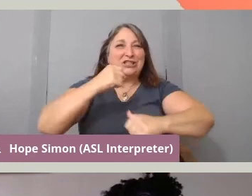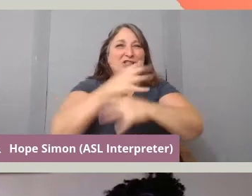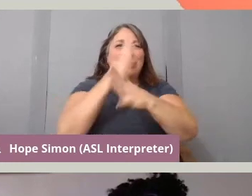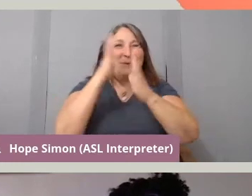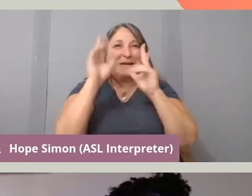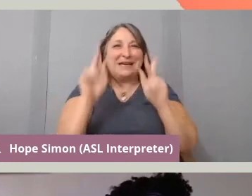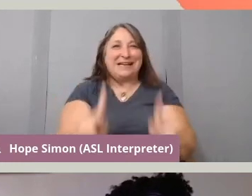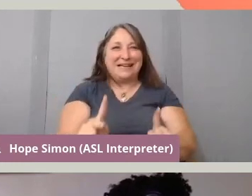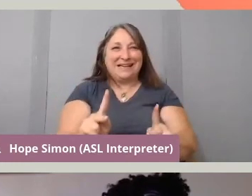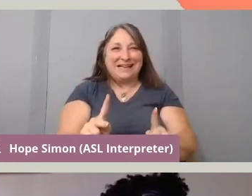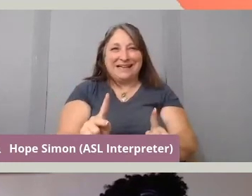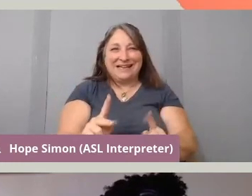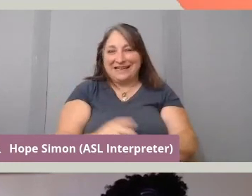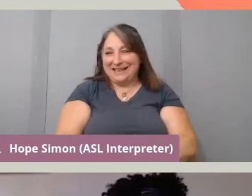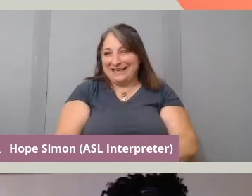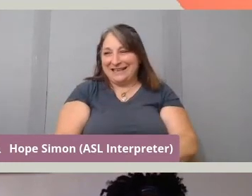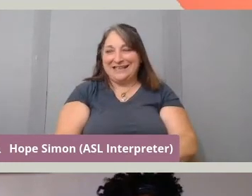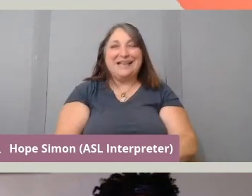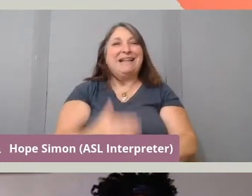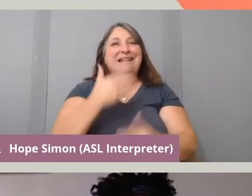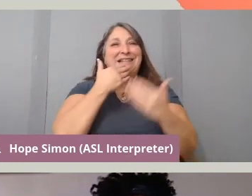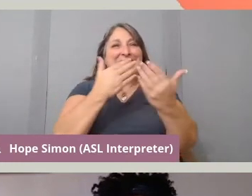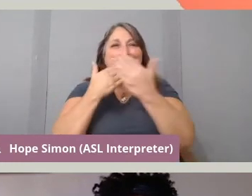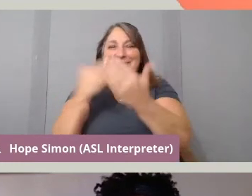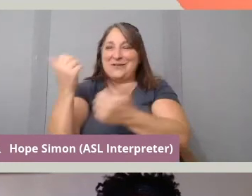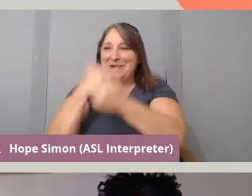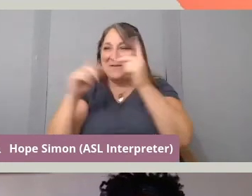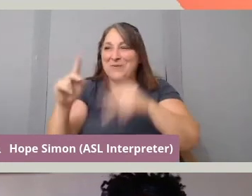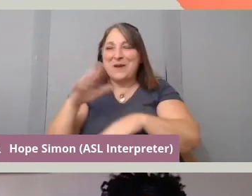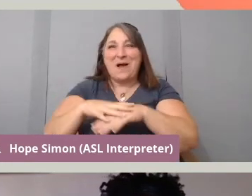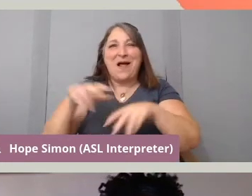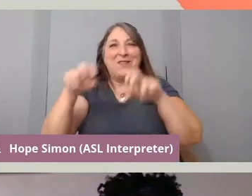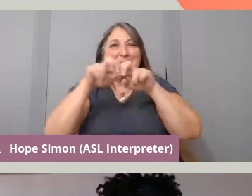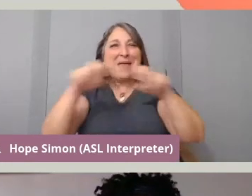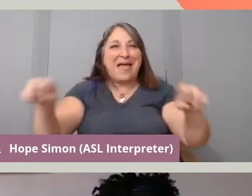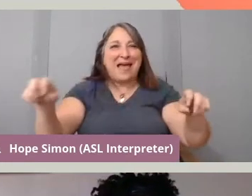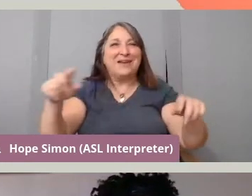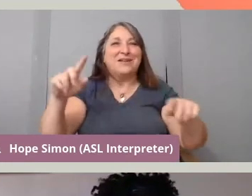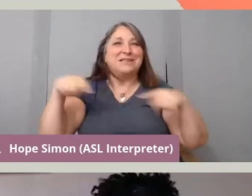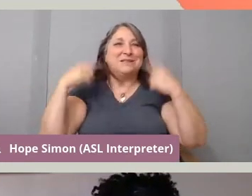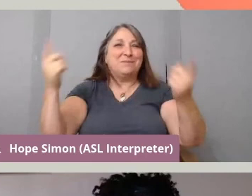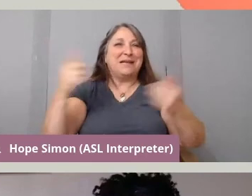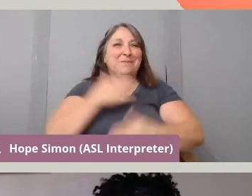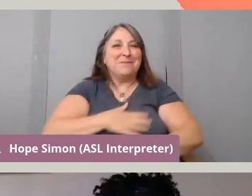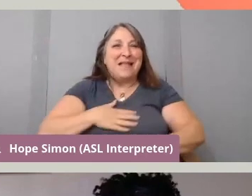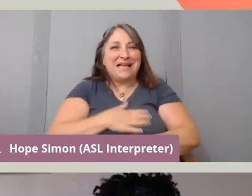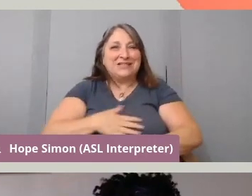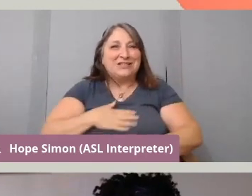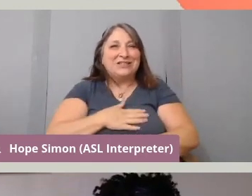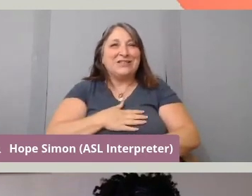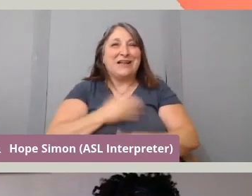Thank you, everyone on this panel, it's been really a pleasure and you know, the audience of course,